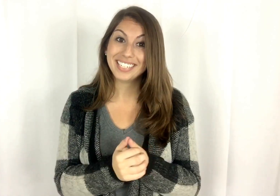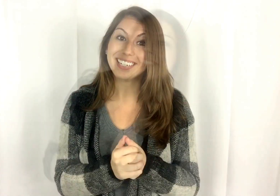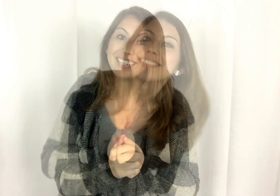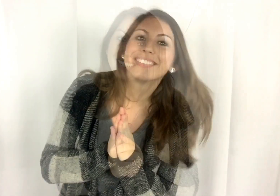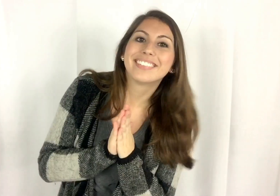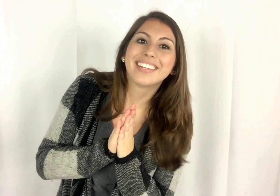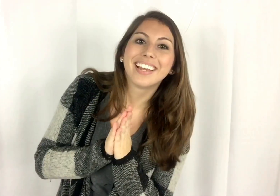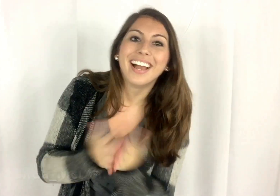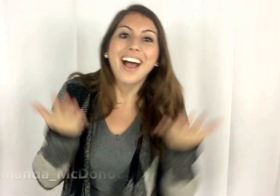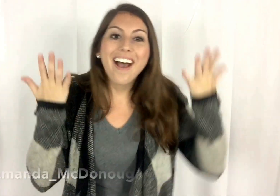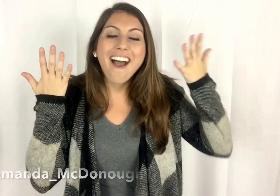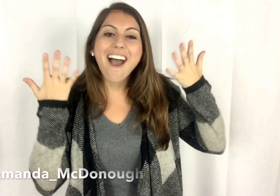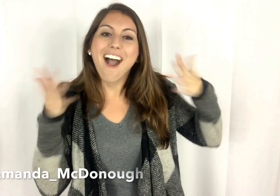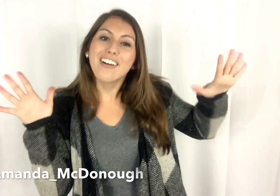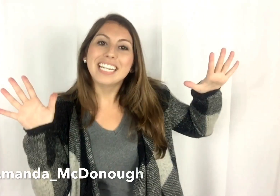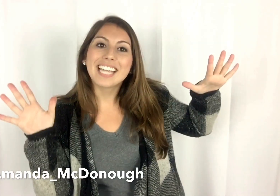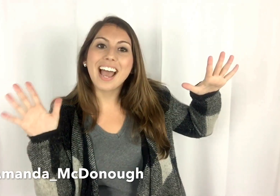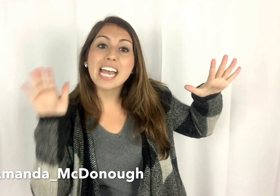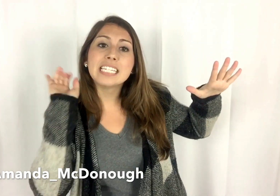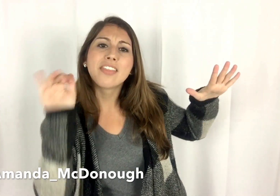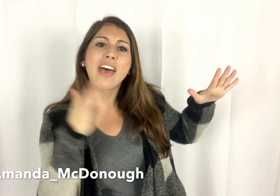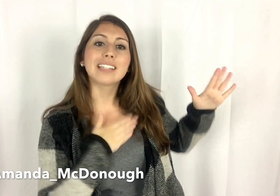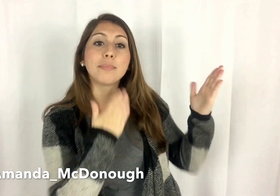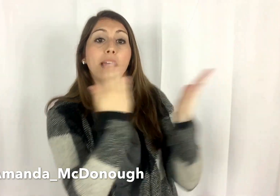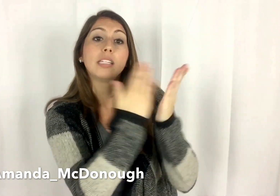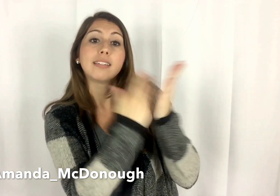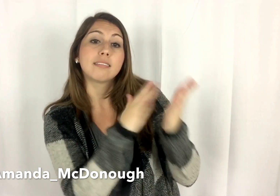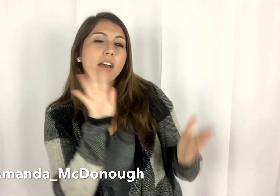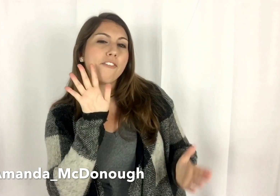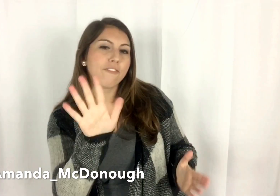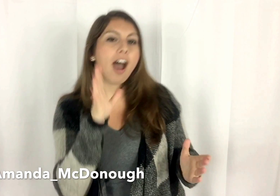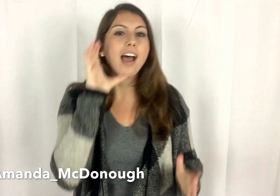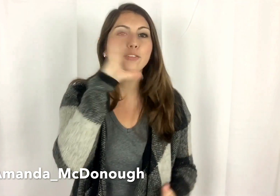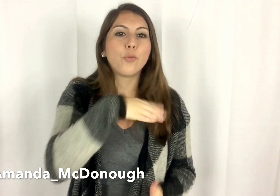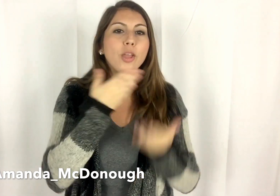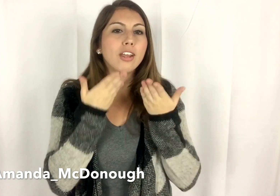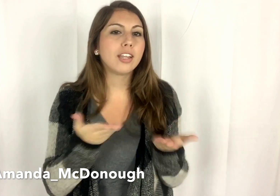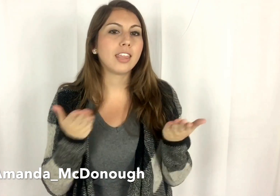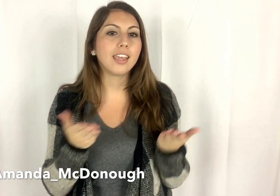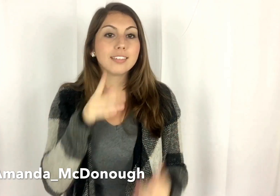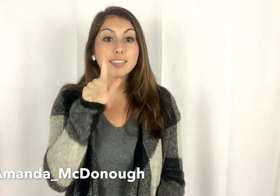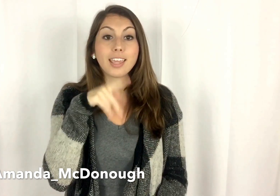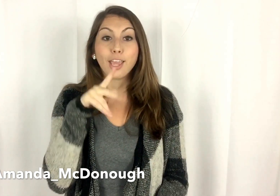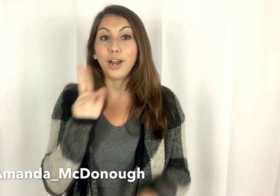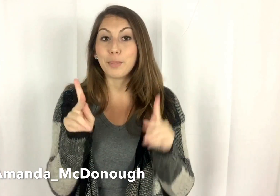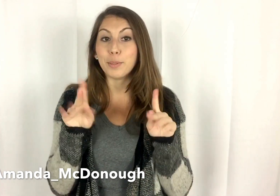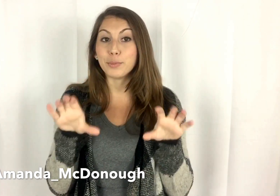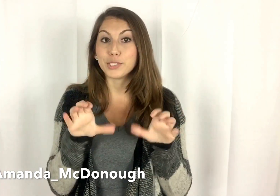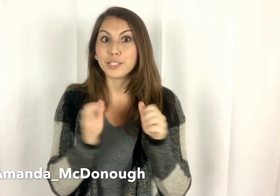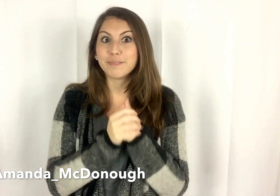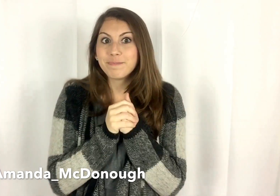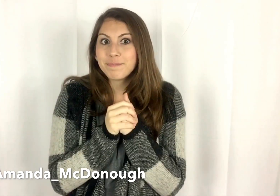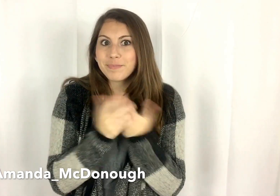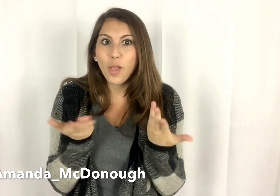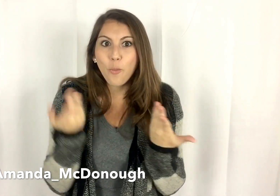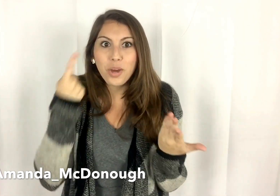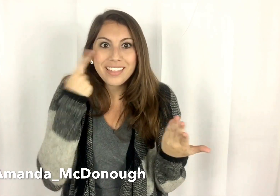Alright guys, that's my list of five weird things hearing people do. What do